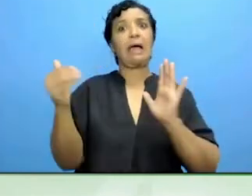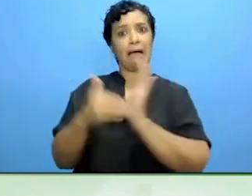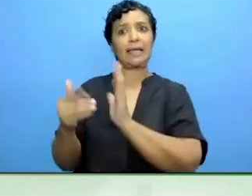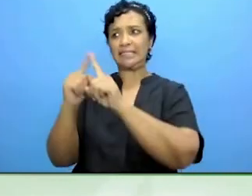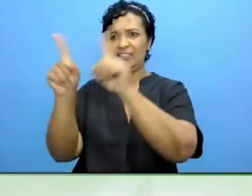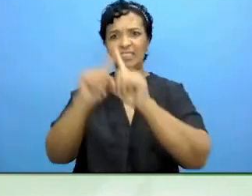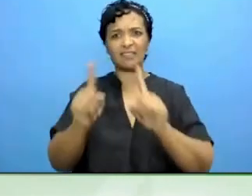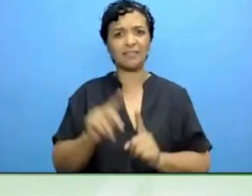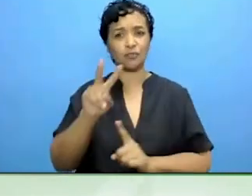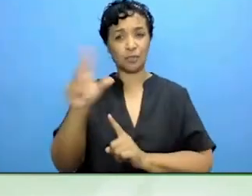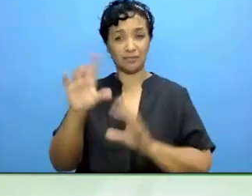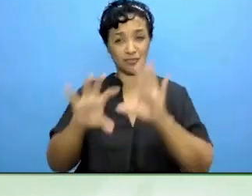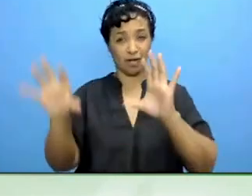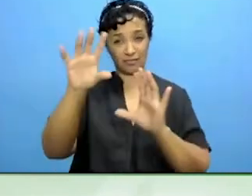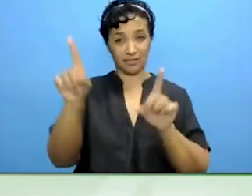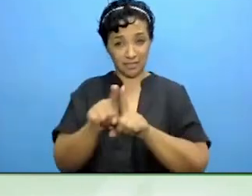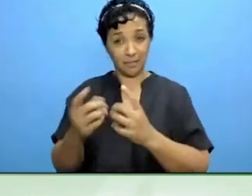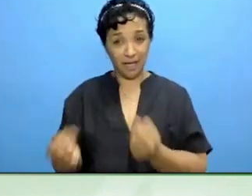It was a pleasure for me, Jim.